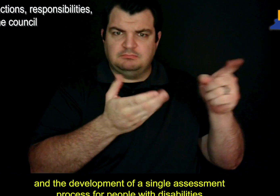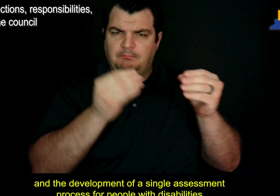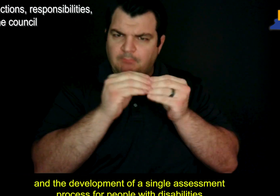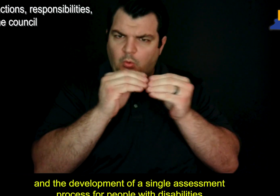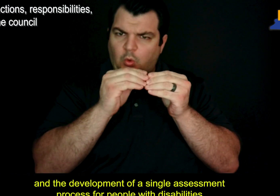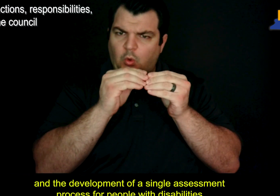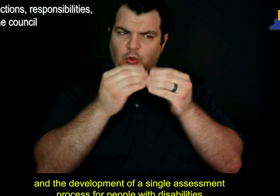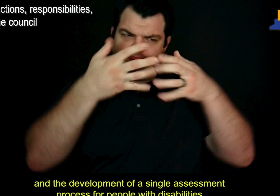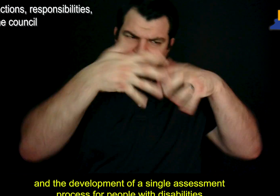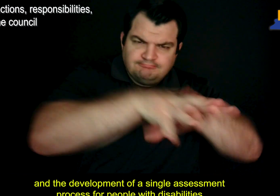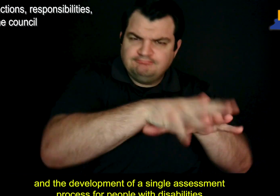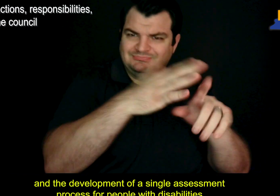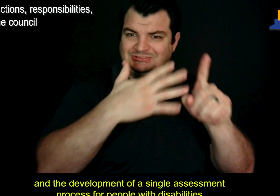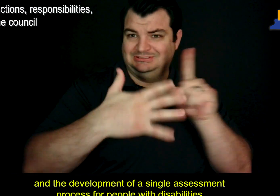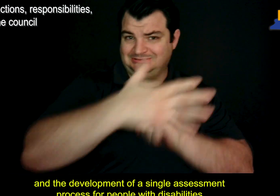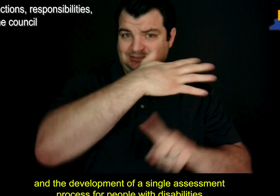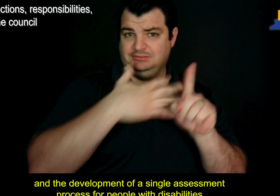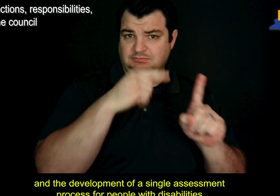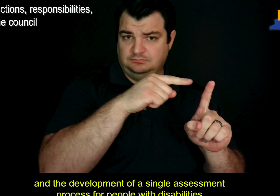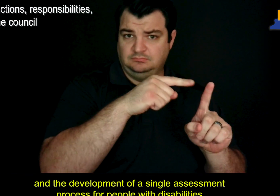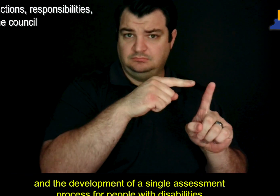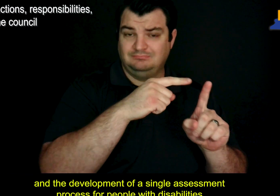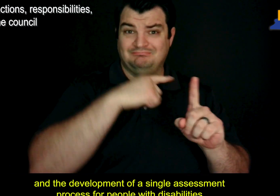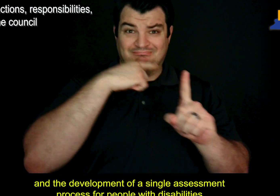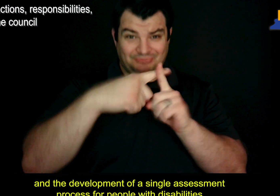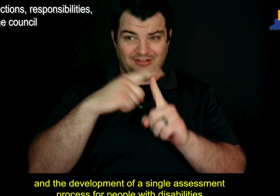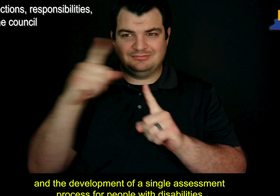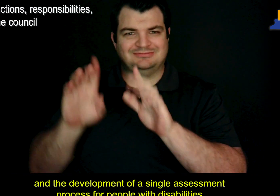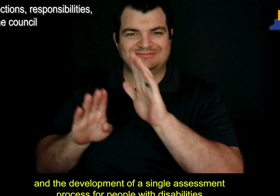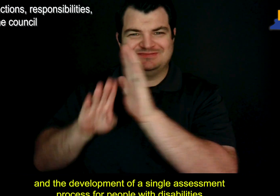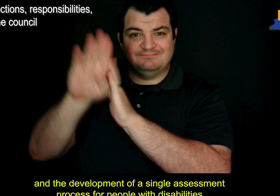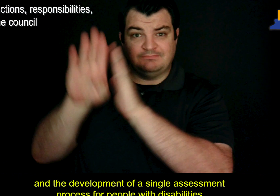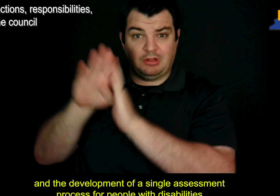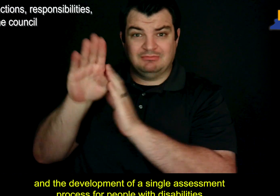and the development of a single assessment process for people with disabilities